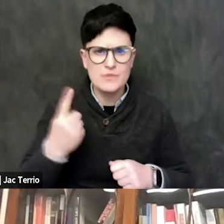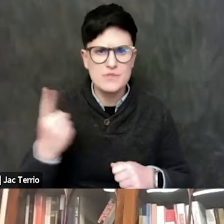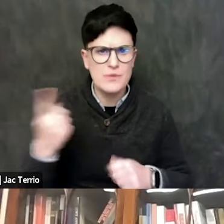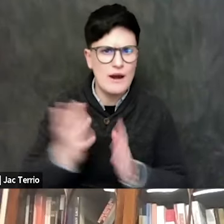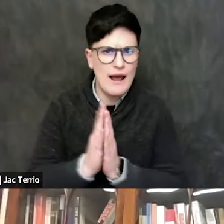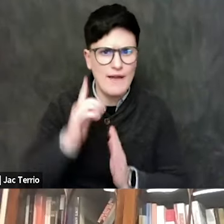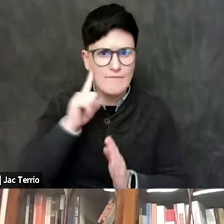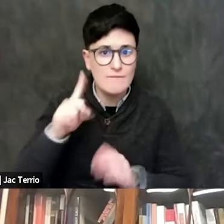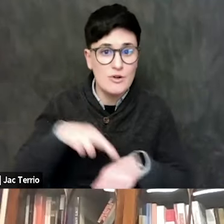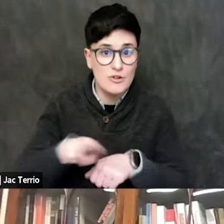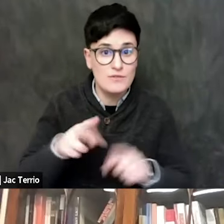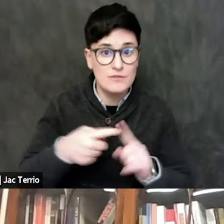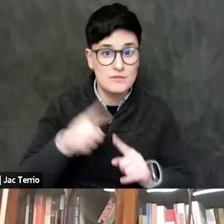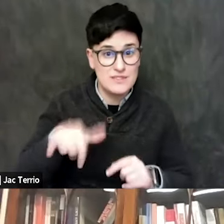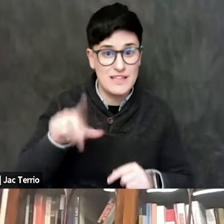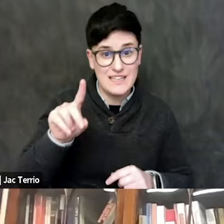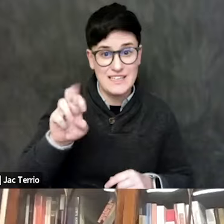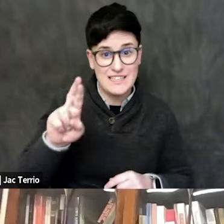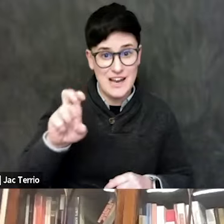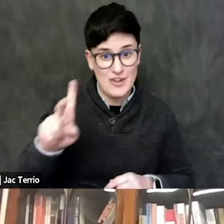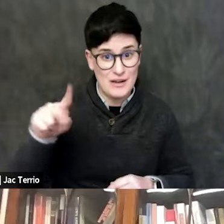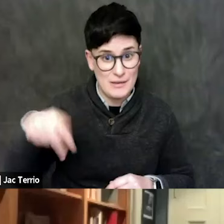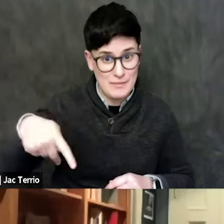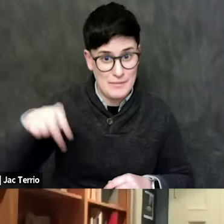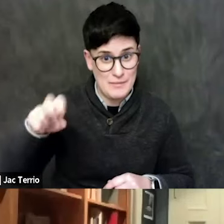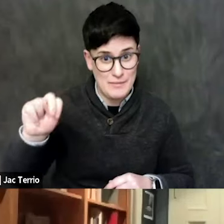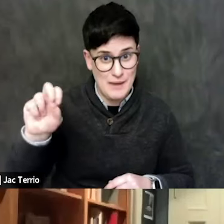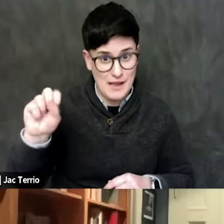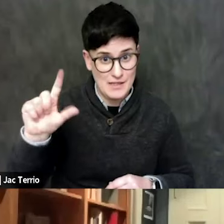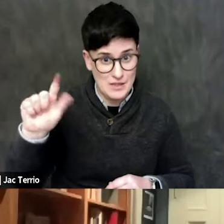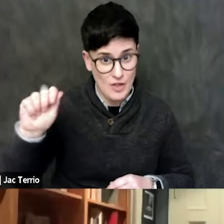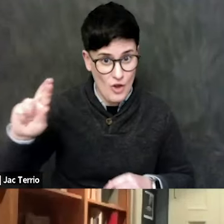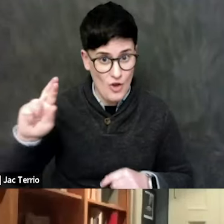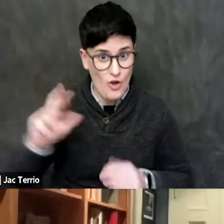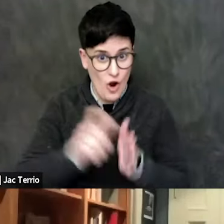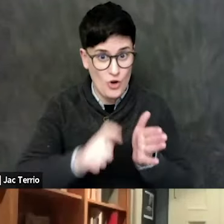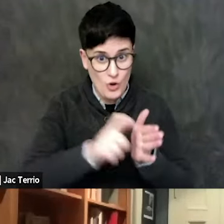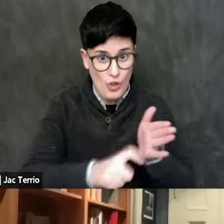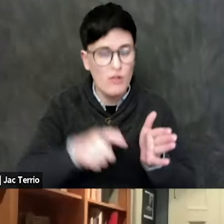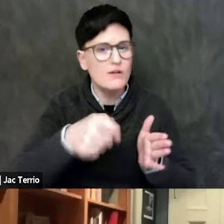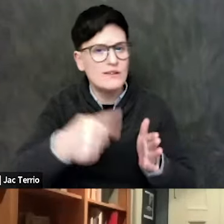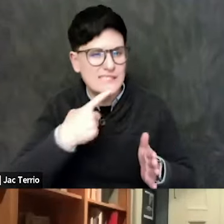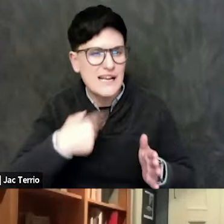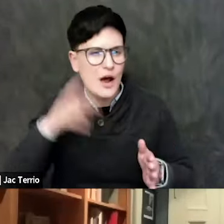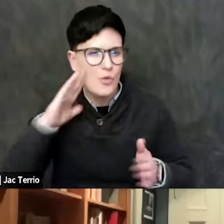to the Derek Penslar article. Sure, I'll give you my email. So if you want that or anything else,